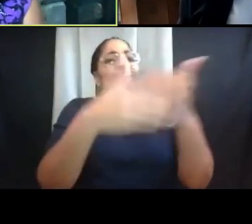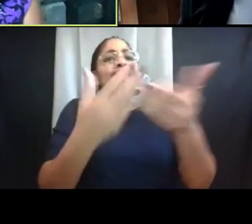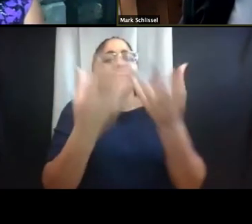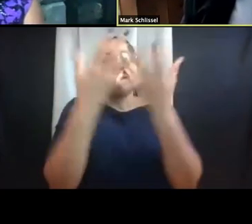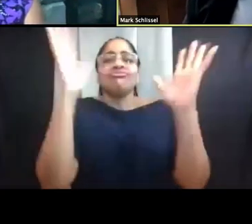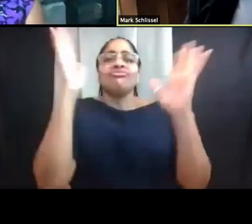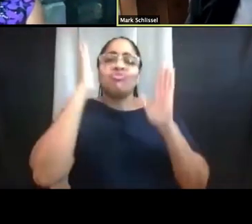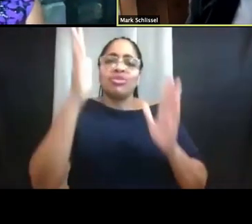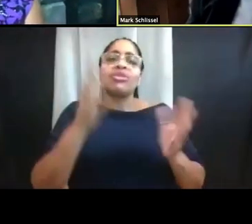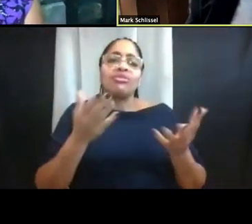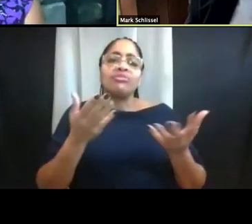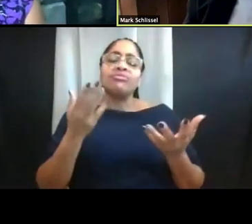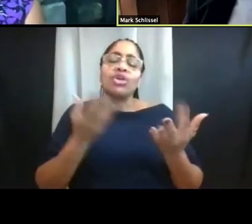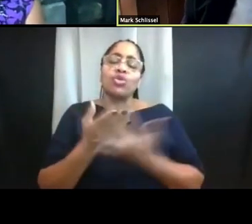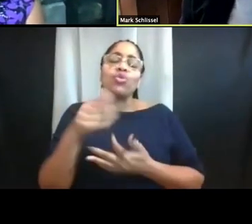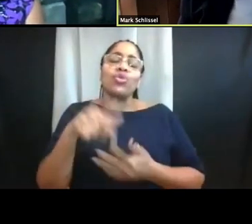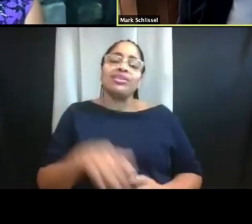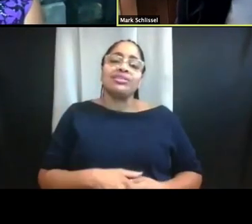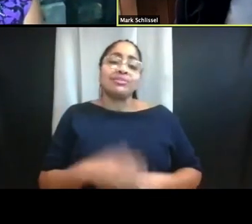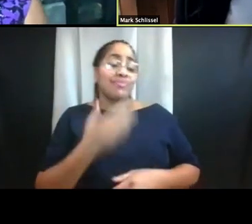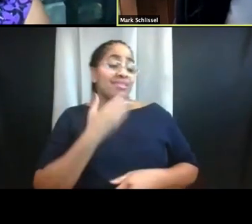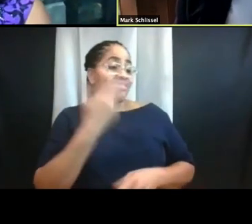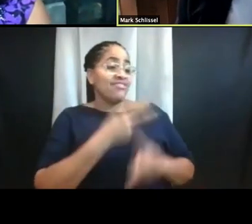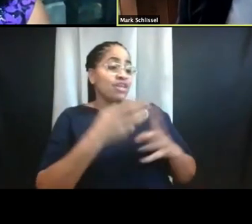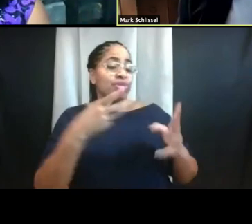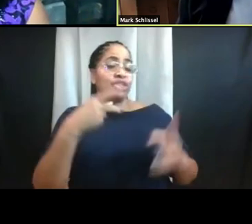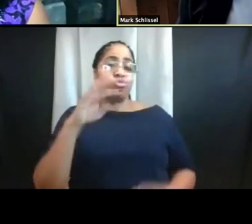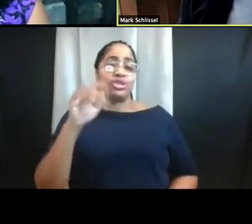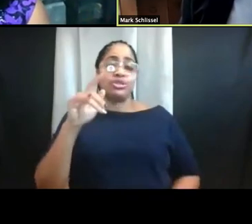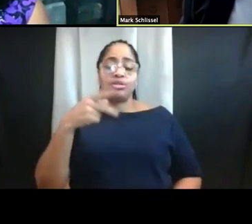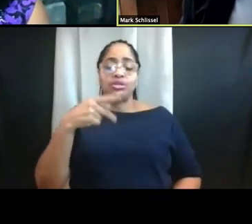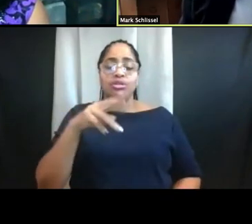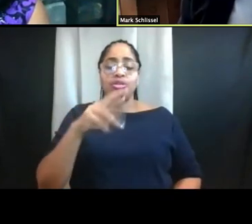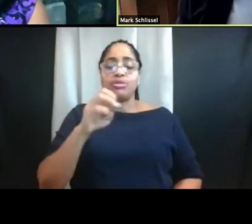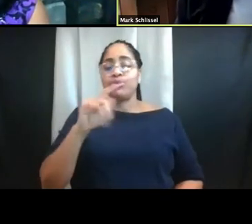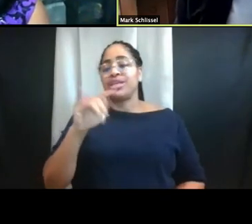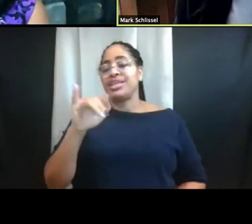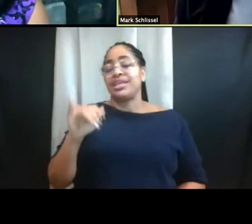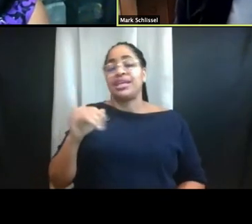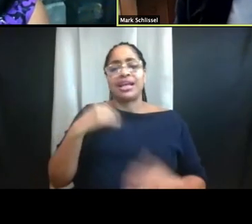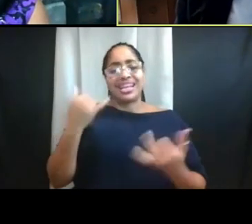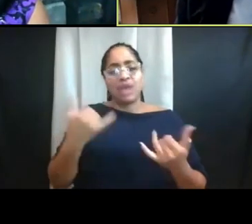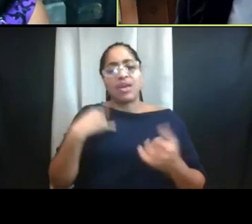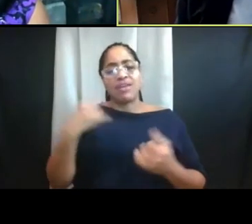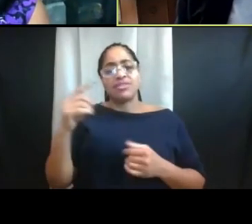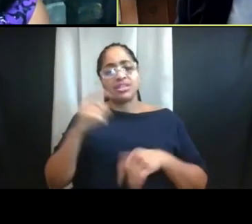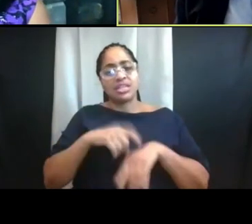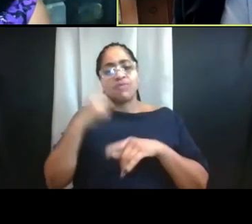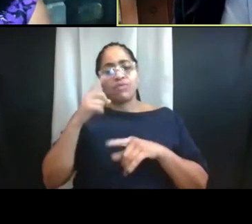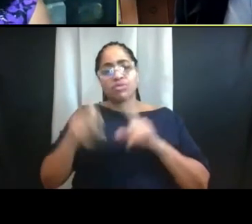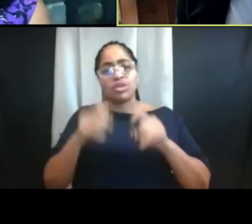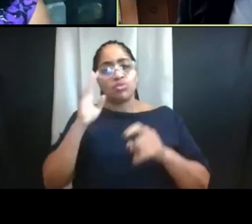Thanks very much, Preeti. I think now we have time actually for some questions. Preeti, will you moderate the questions?